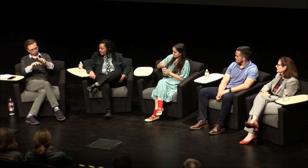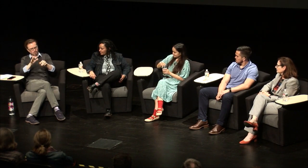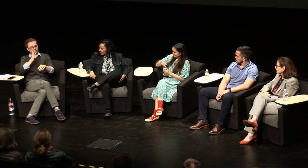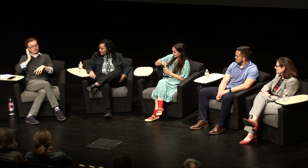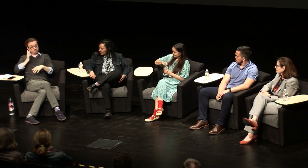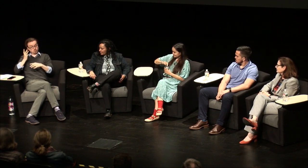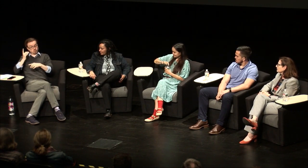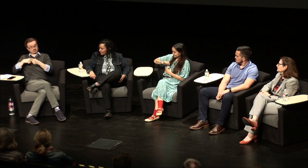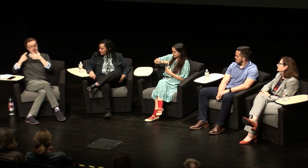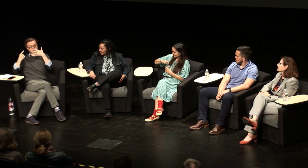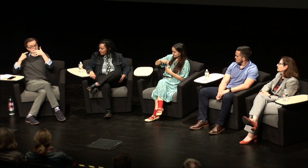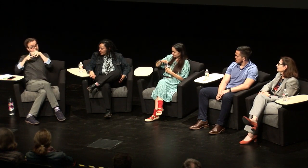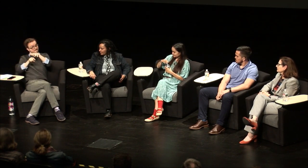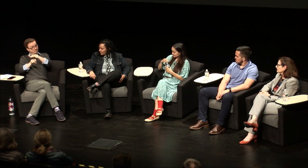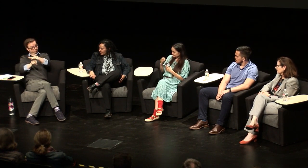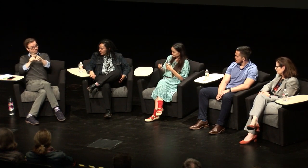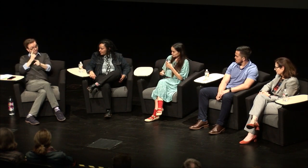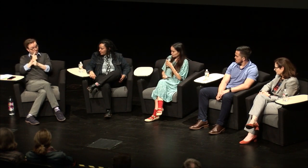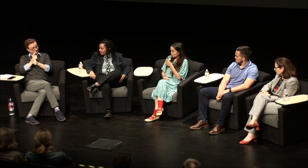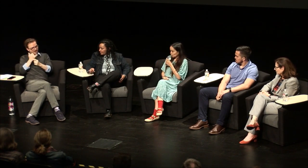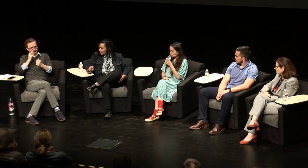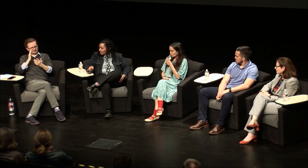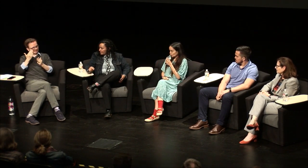being you know blended that that's sort of where it comes from so then there's